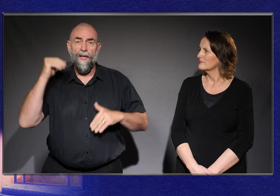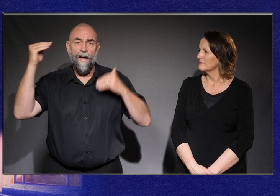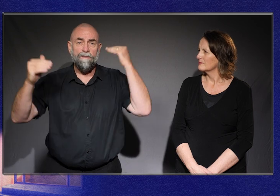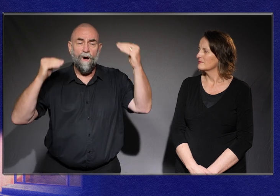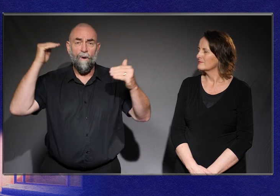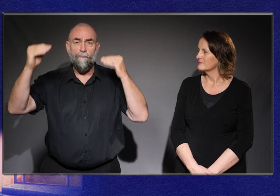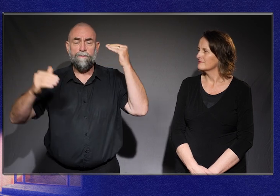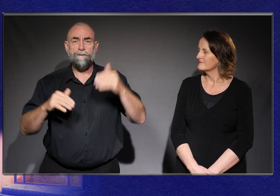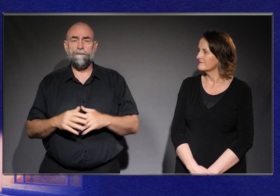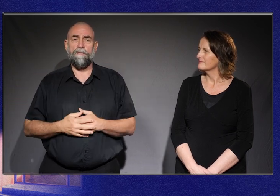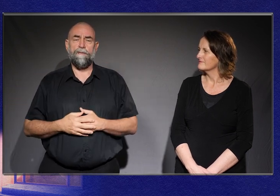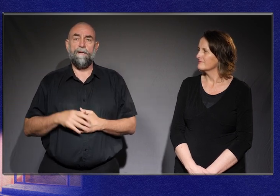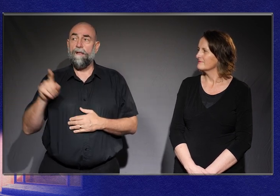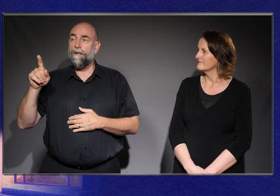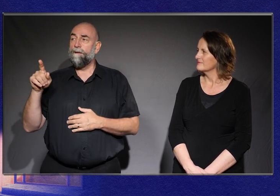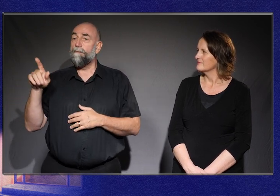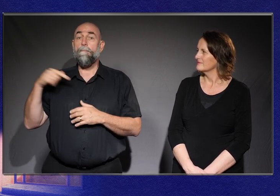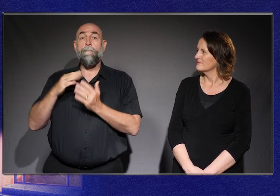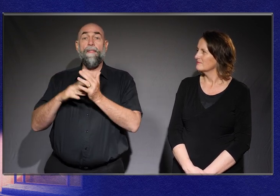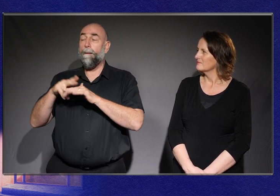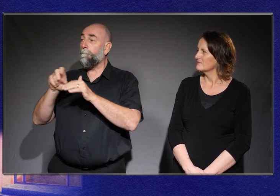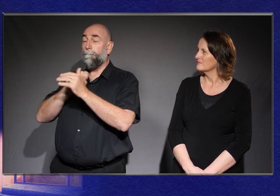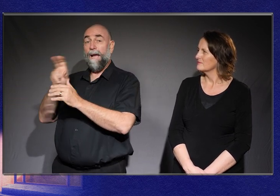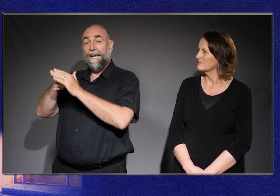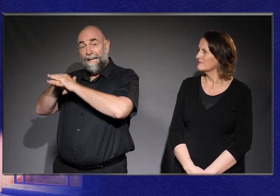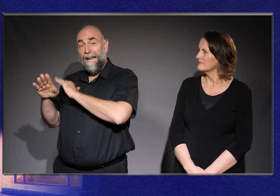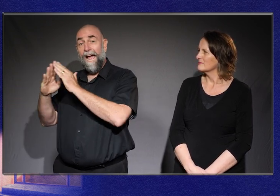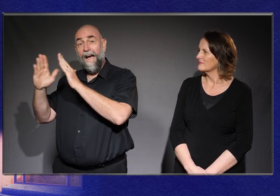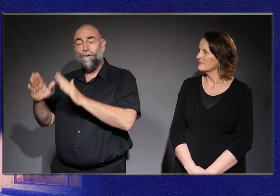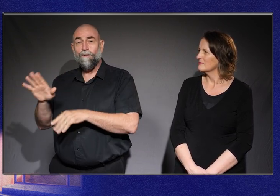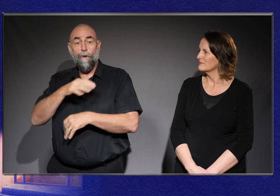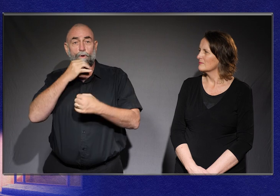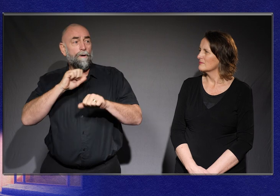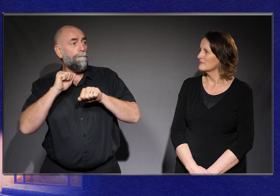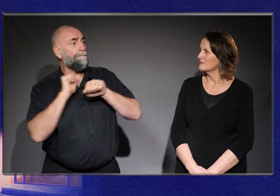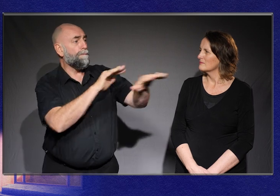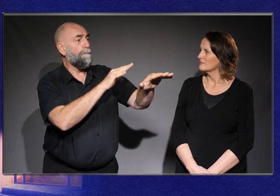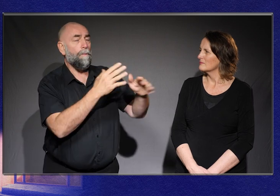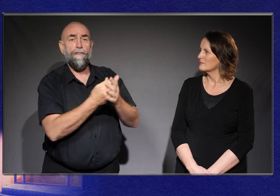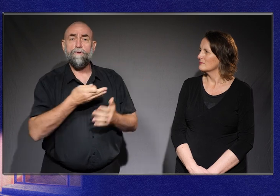Well, they went back inside and then all the kids took off with the dogs.